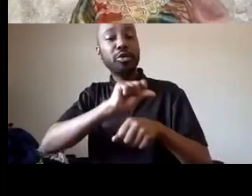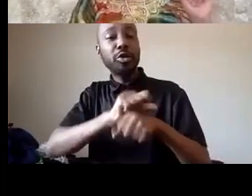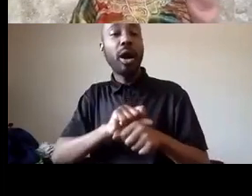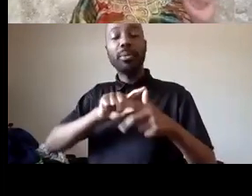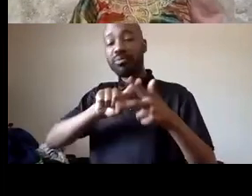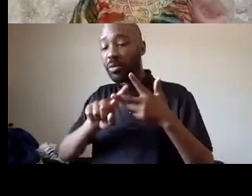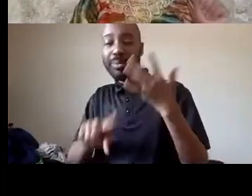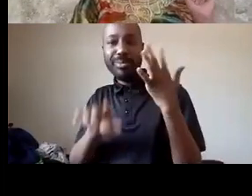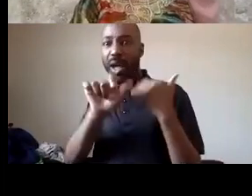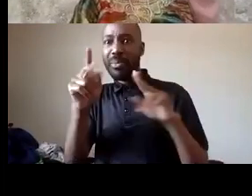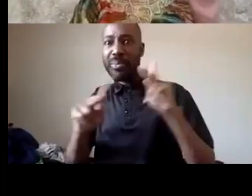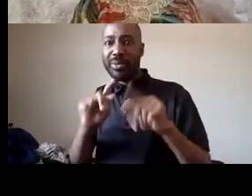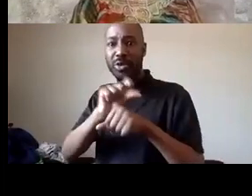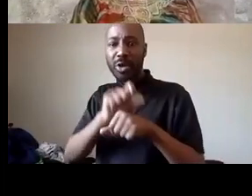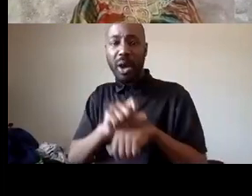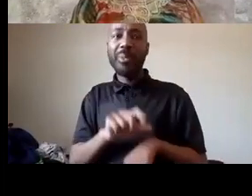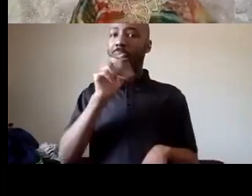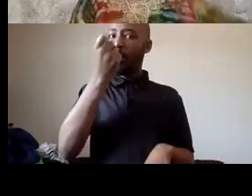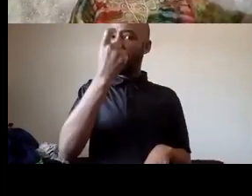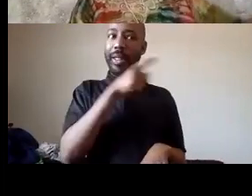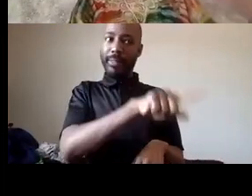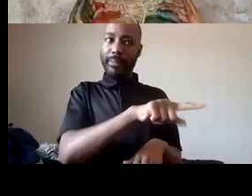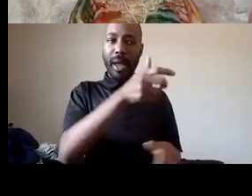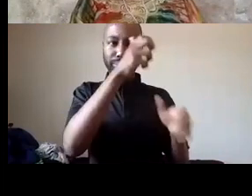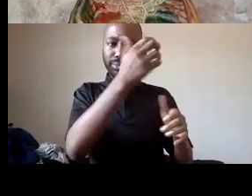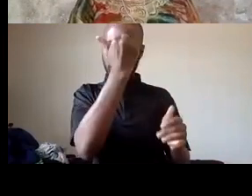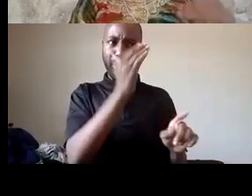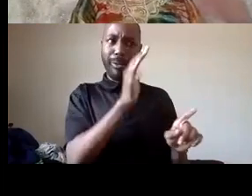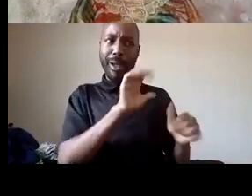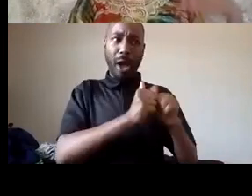expertise in doing those jobs when you defund the police you can hire